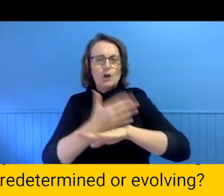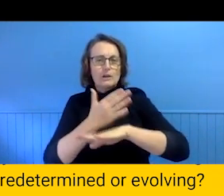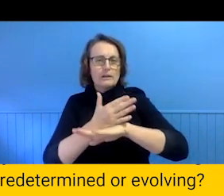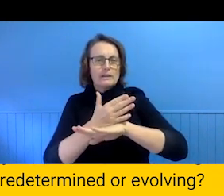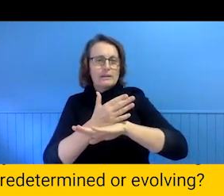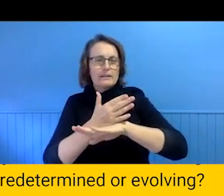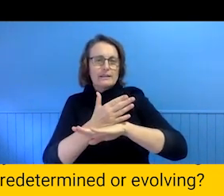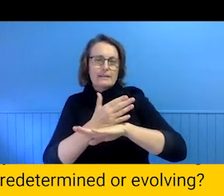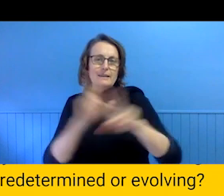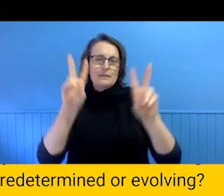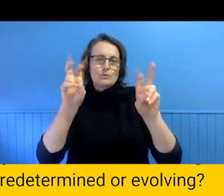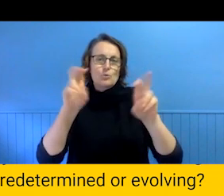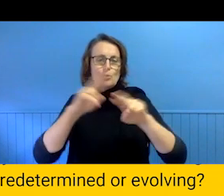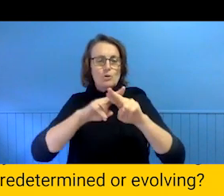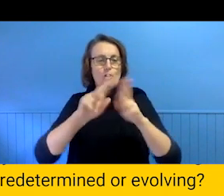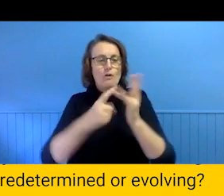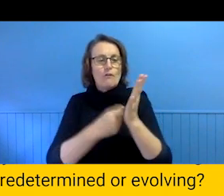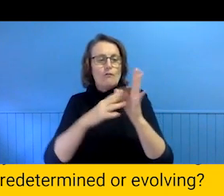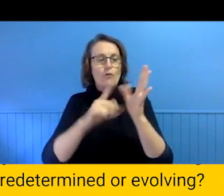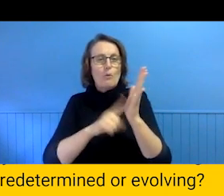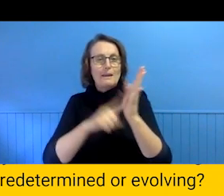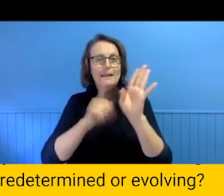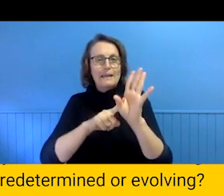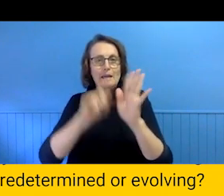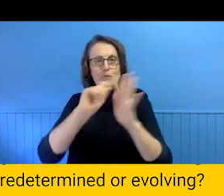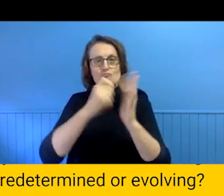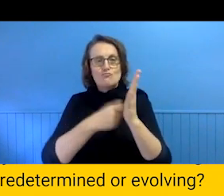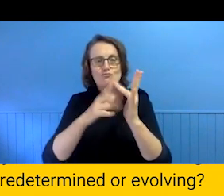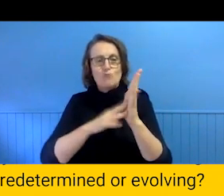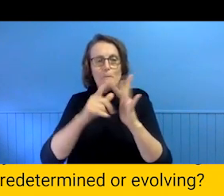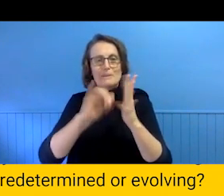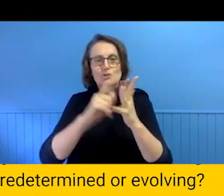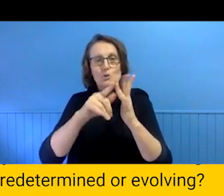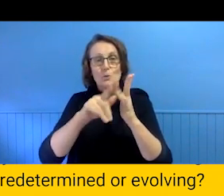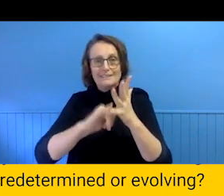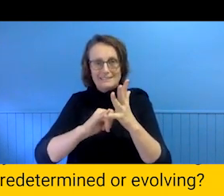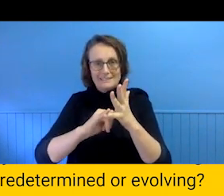We call it formally prom Miss Cue White House. One of the challenges of work in this way is this is no road map.